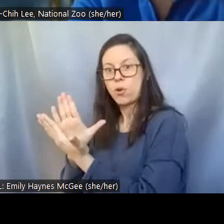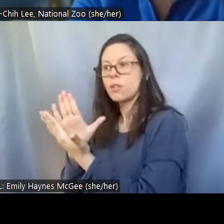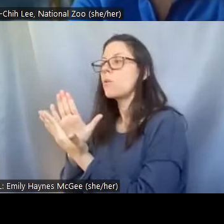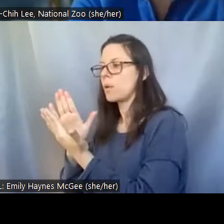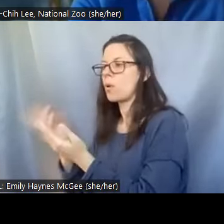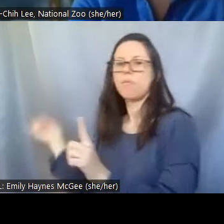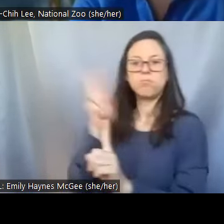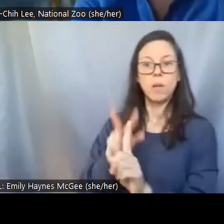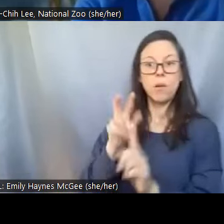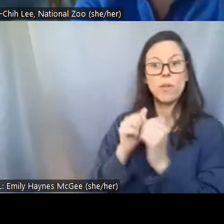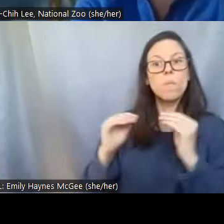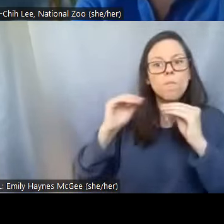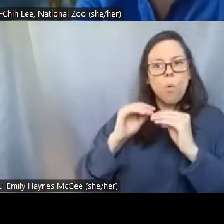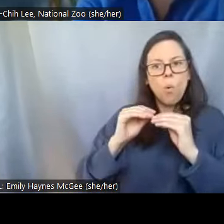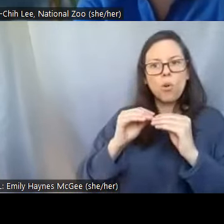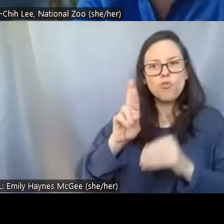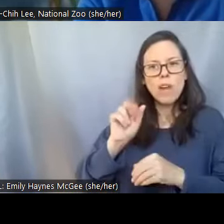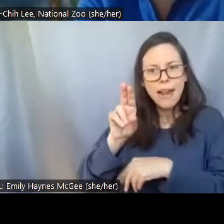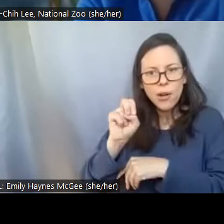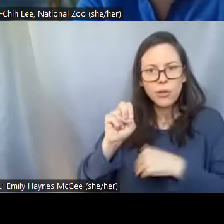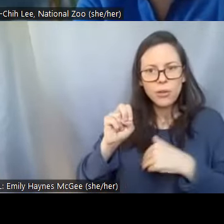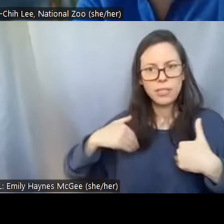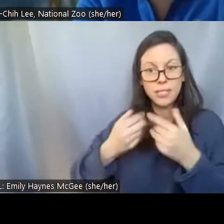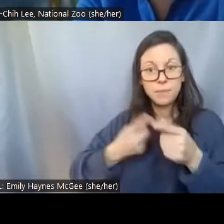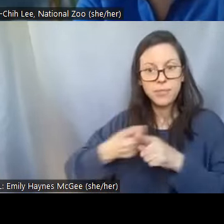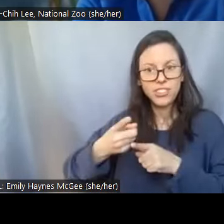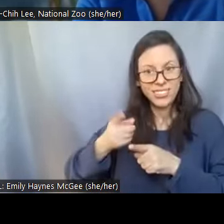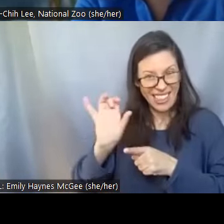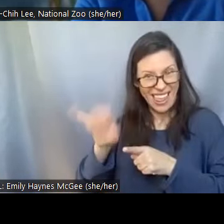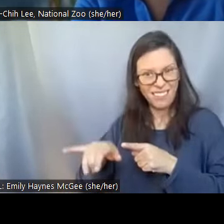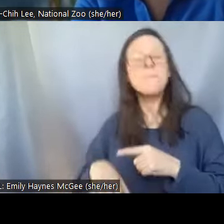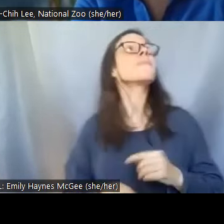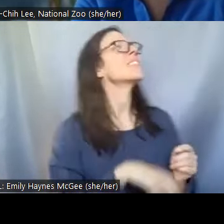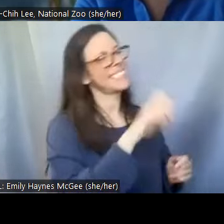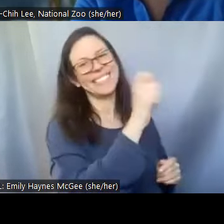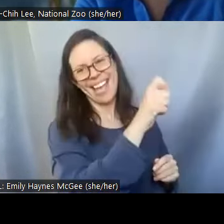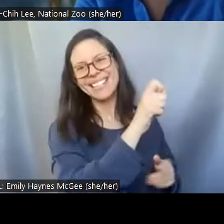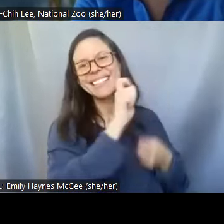Pei-Chih: Yeah, that's exactly what we're trying to do. >> Shellie: Fantastic and from this picture like we said